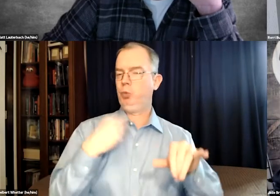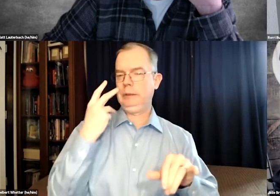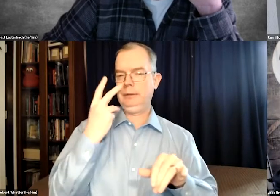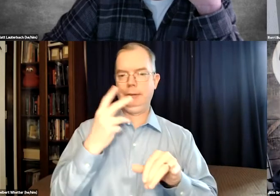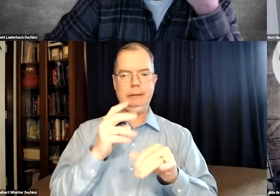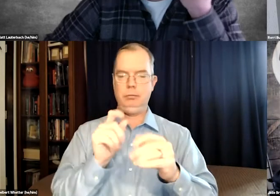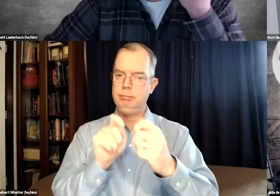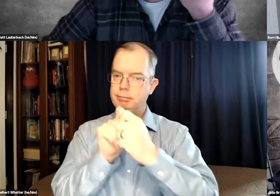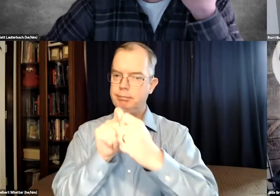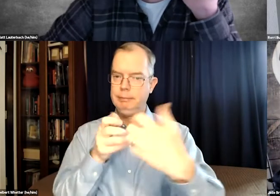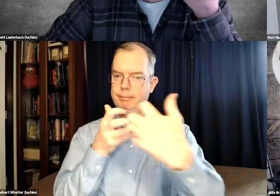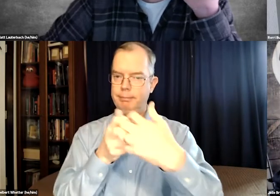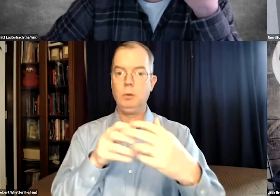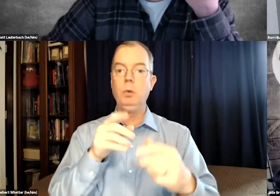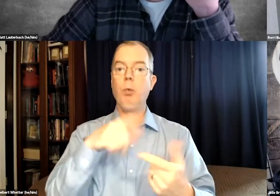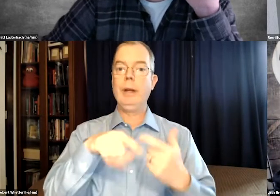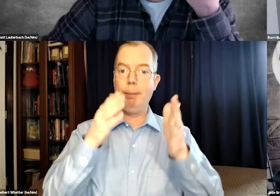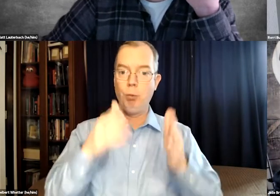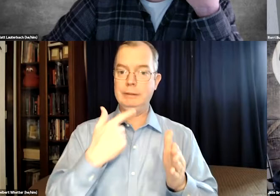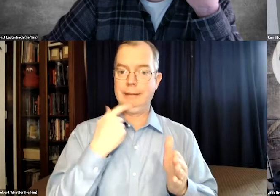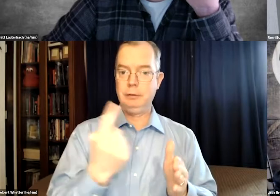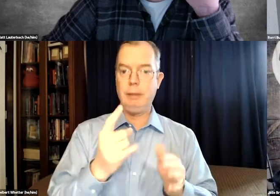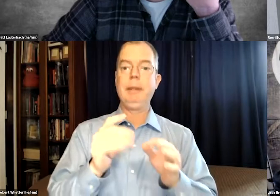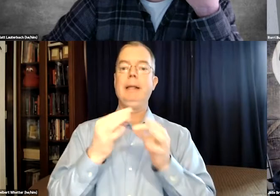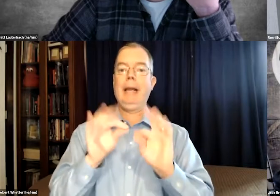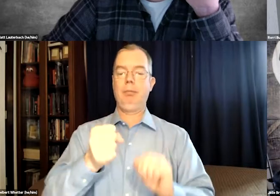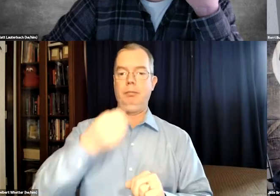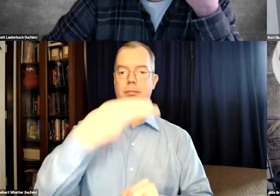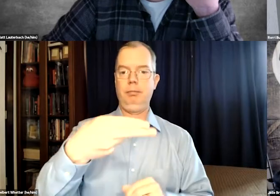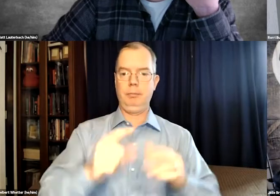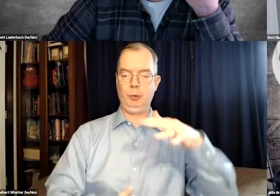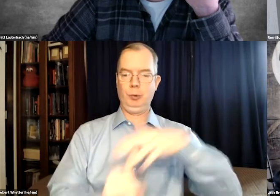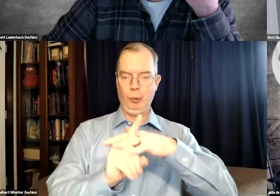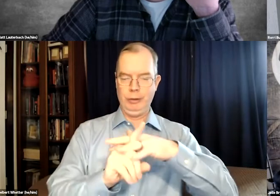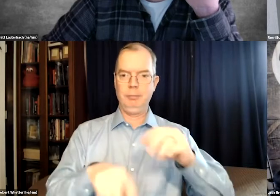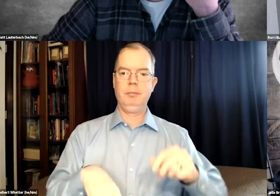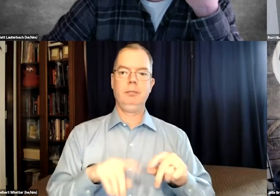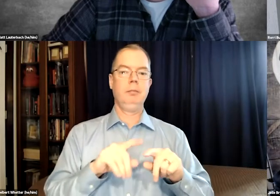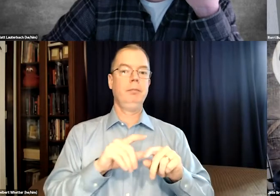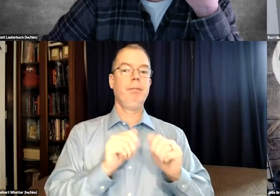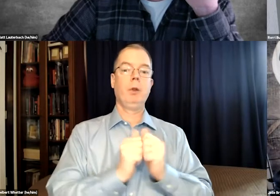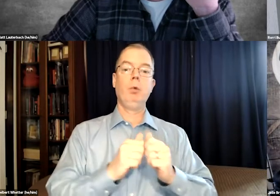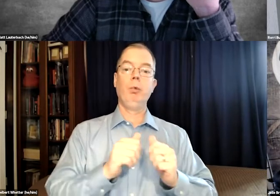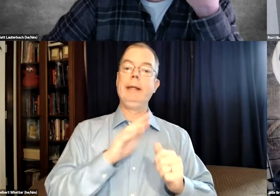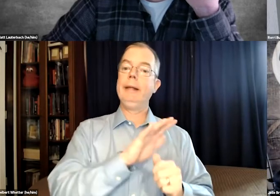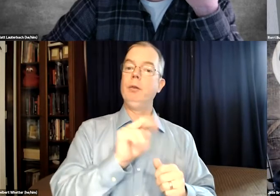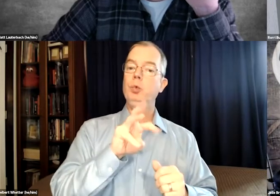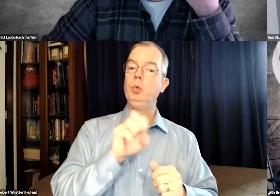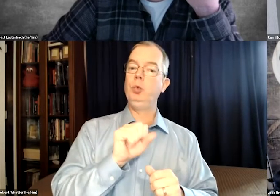And so pop up captioning is very common and you see that that tends to match exactly what someone says right after they say it.